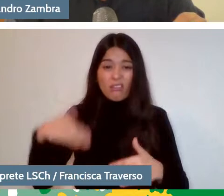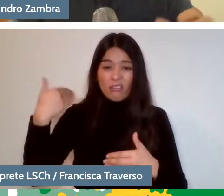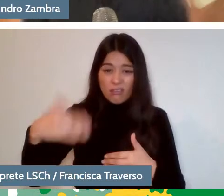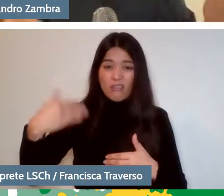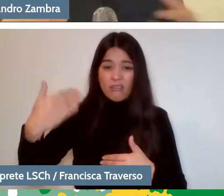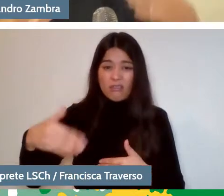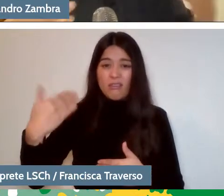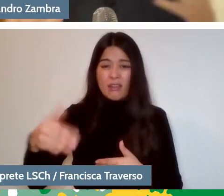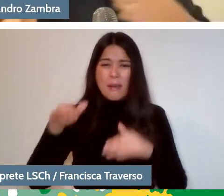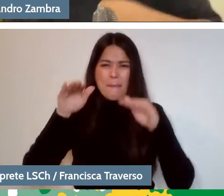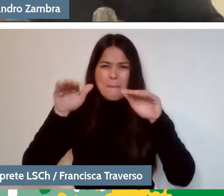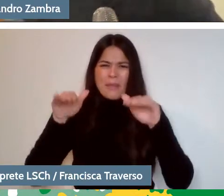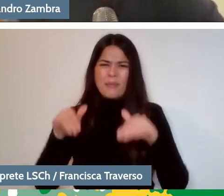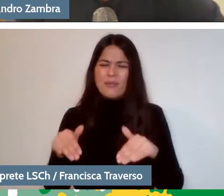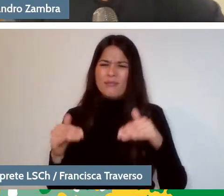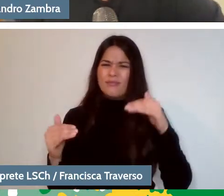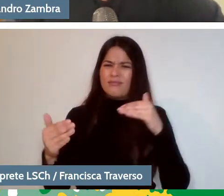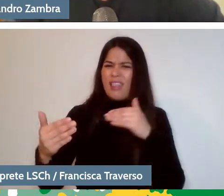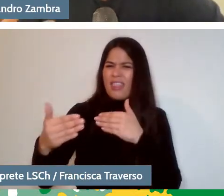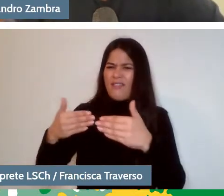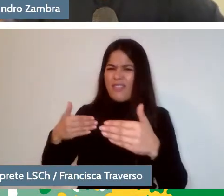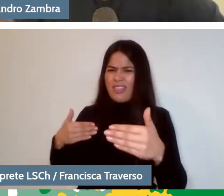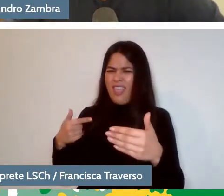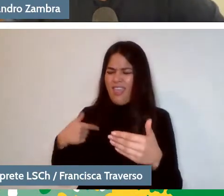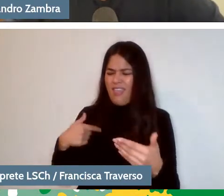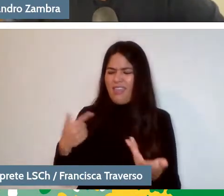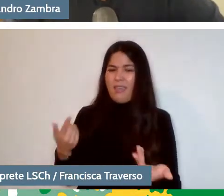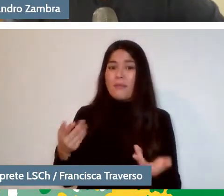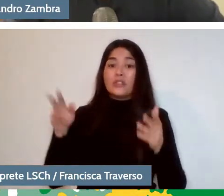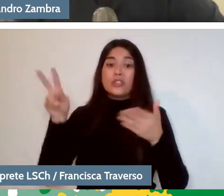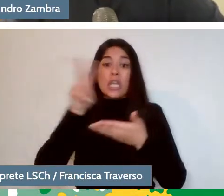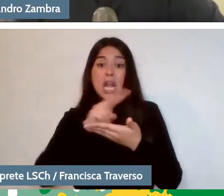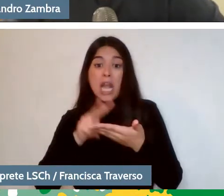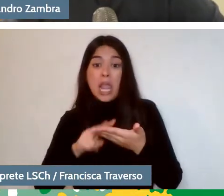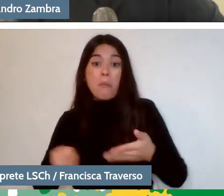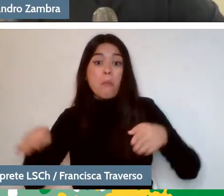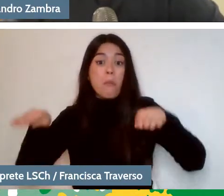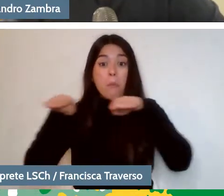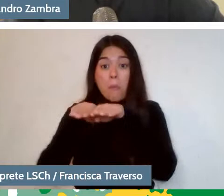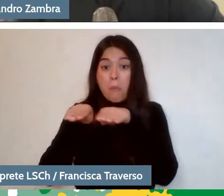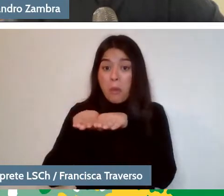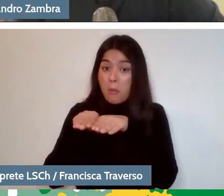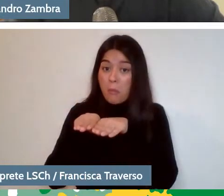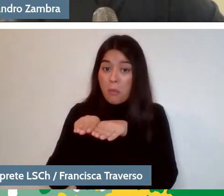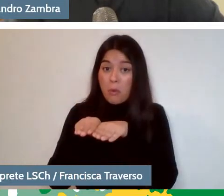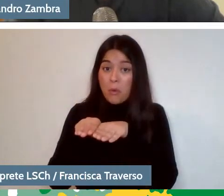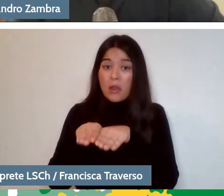Of course, we are at a very great disadvantage". But if we are going to read a book that the teacher doesn't really know